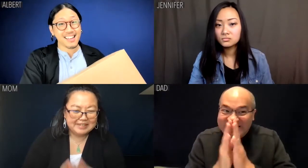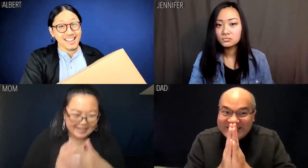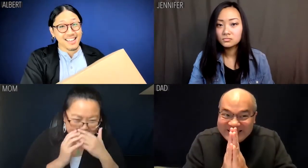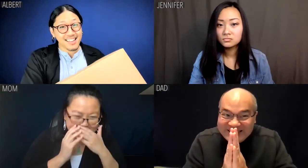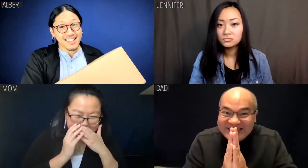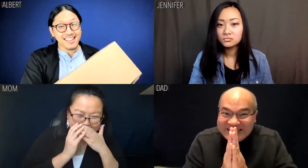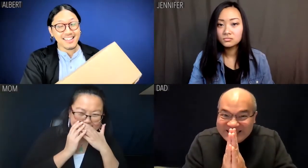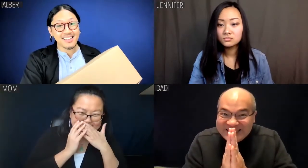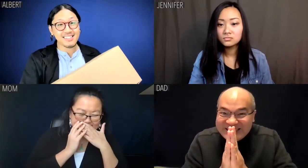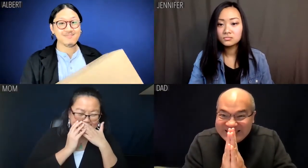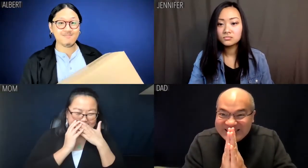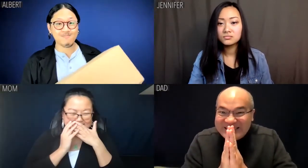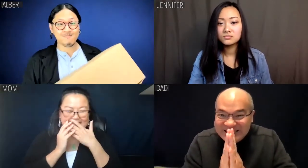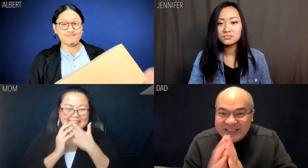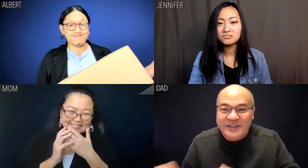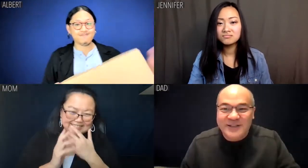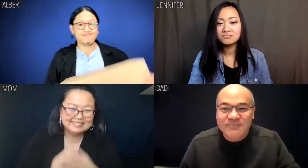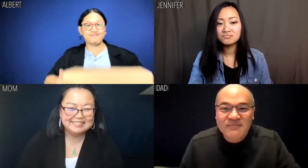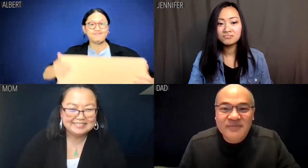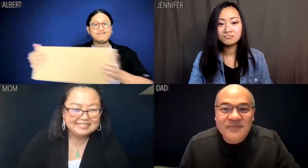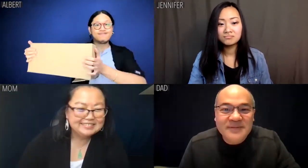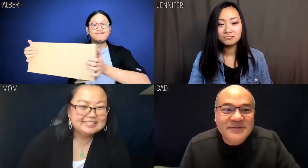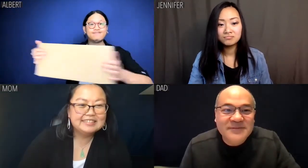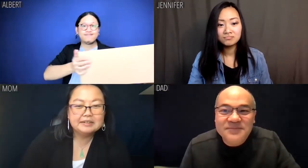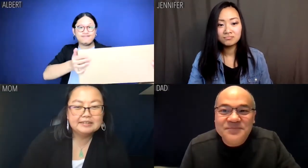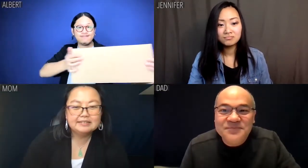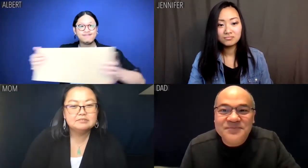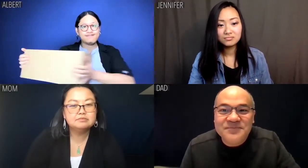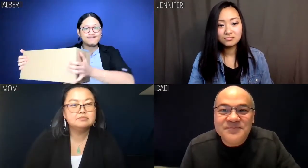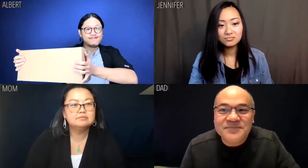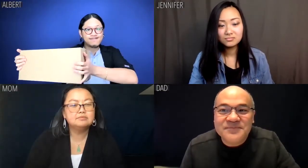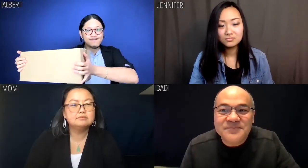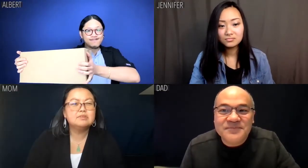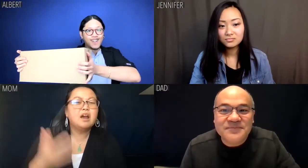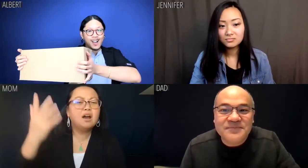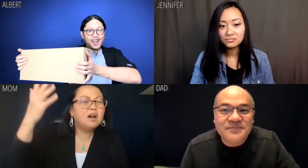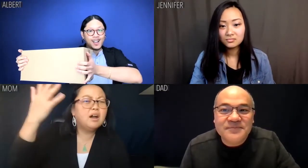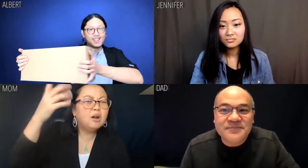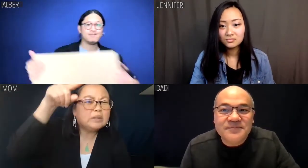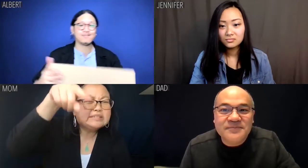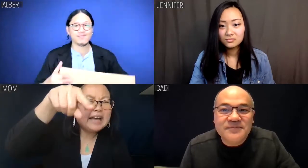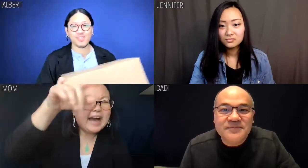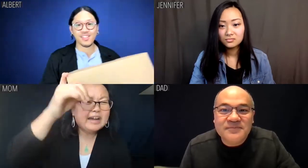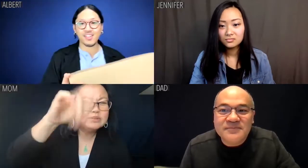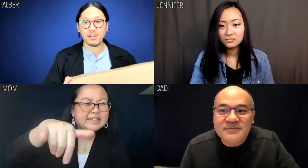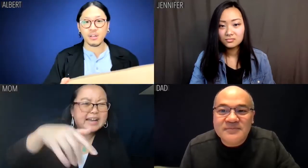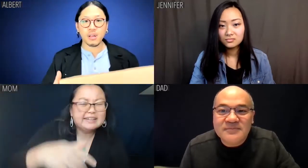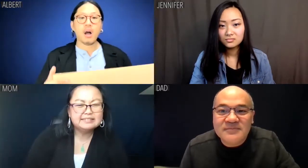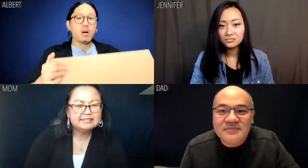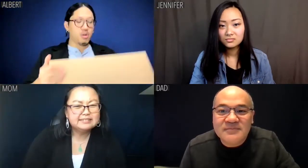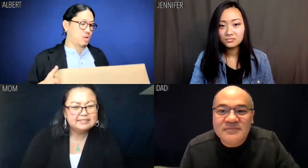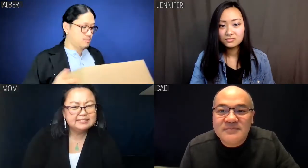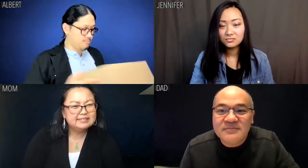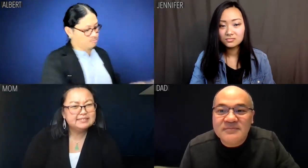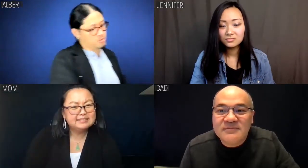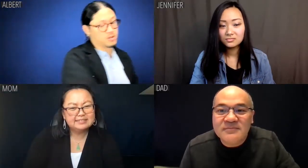Mom & Dad : Ha ha ha ha ha ha. Albert: Tada! Mom: Albert, what's this?